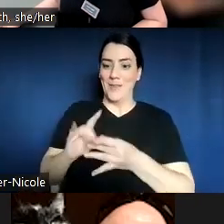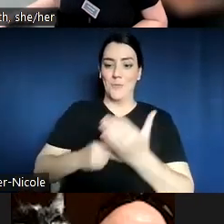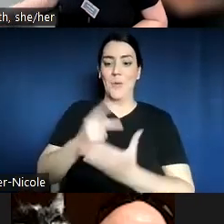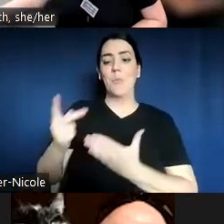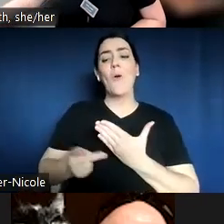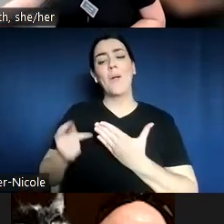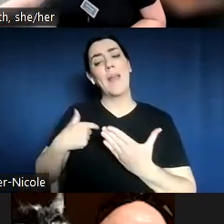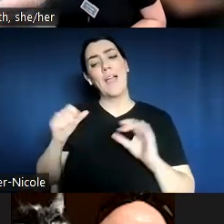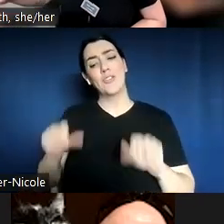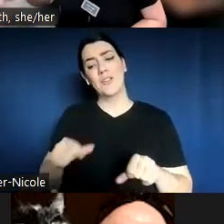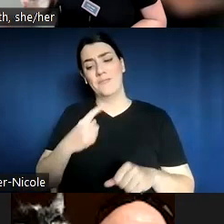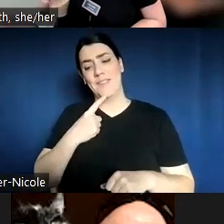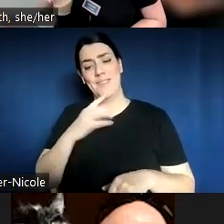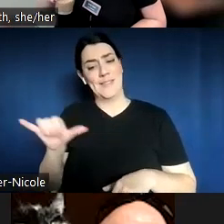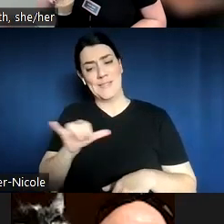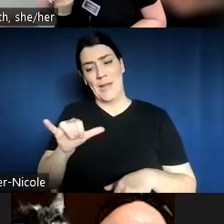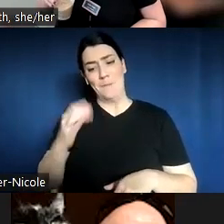was that it lasted a long time.